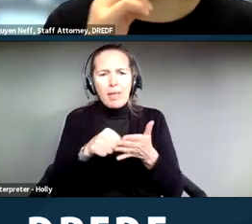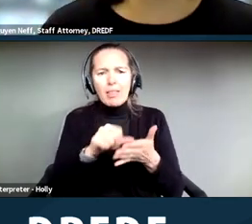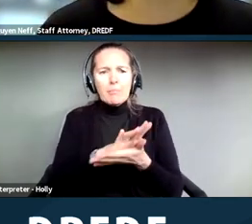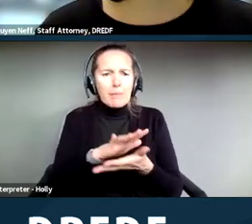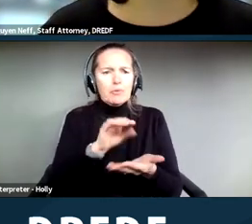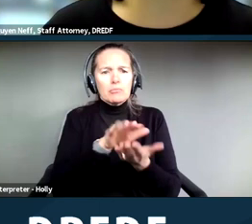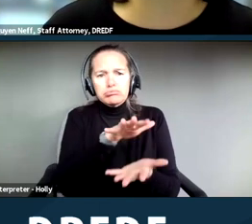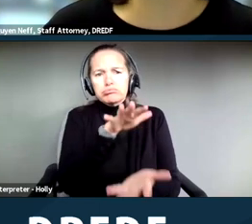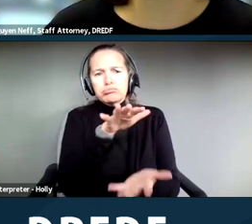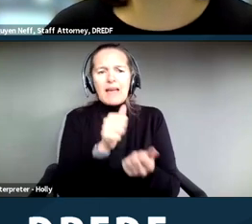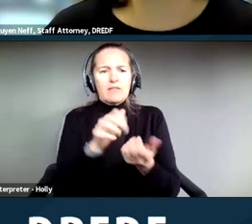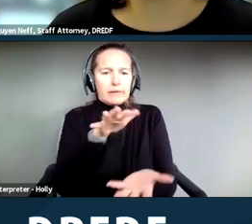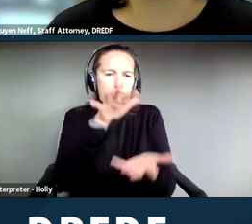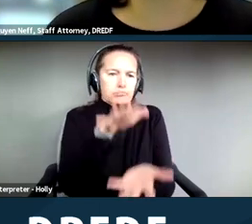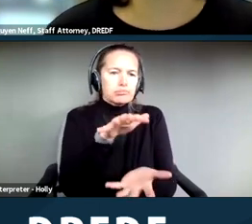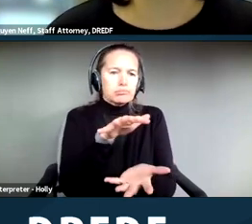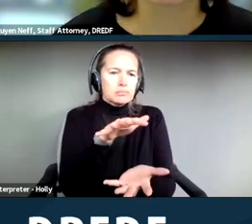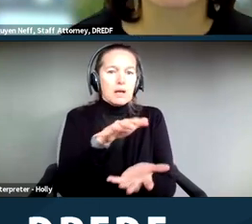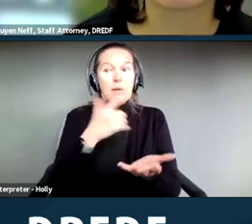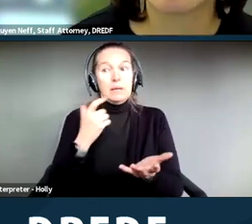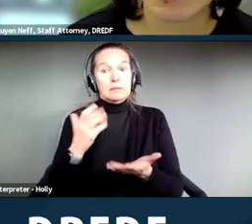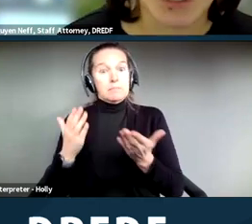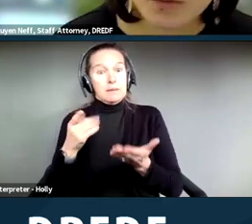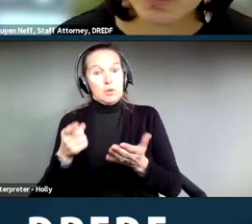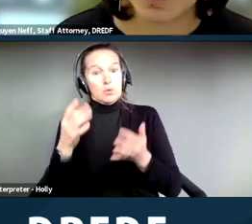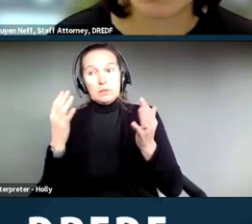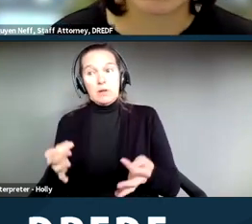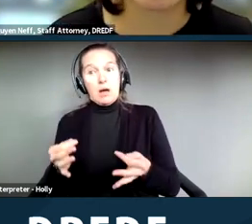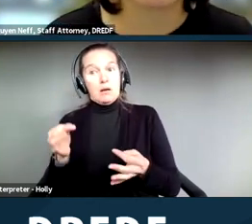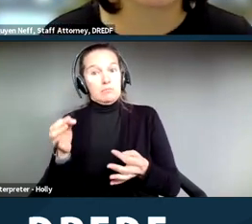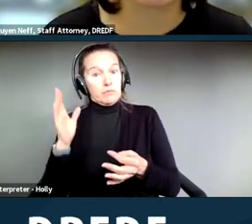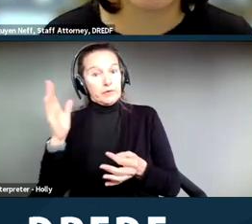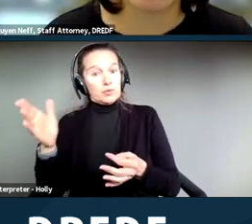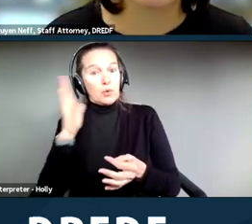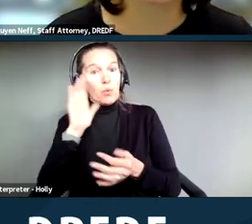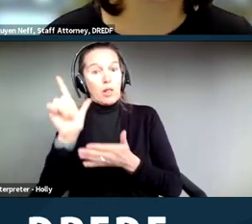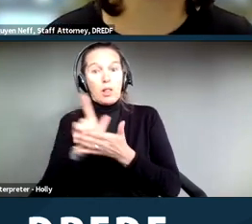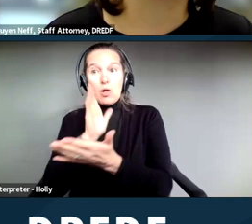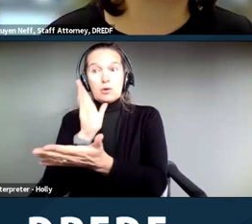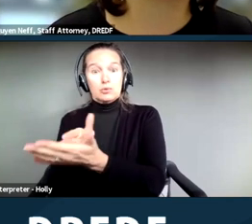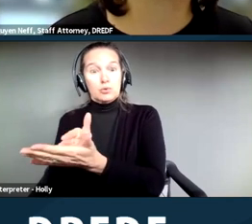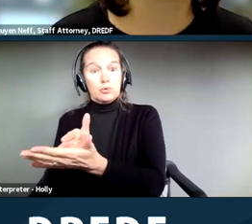file a lawsuit in the future because of denials of request, these will be really important.